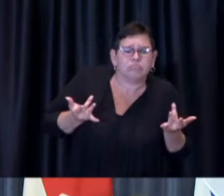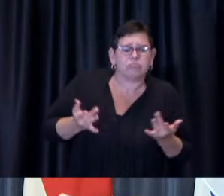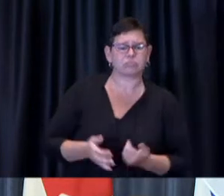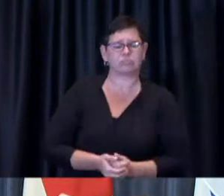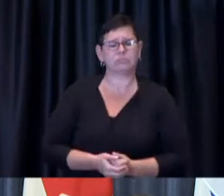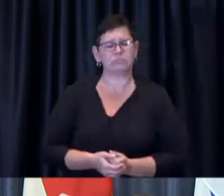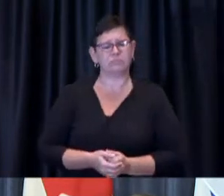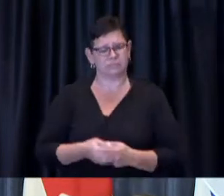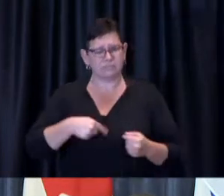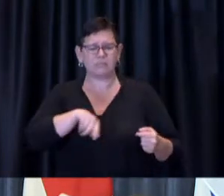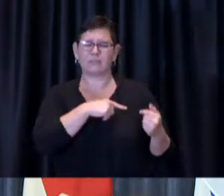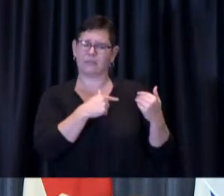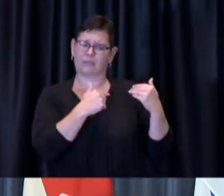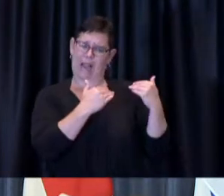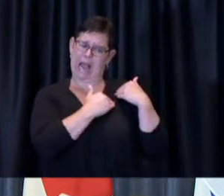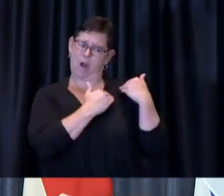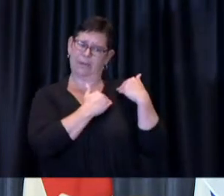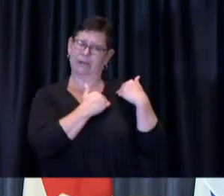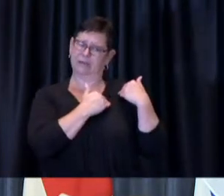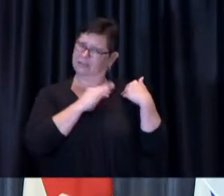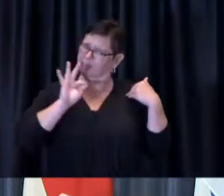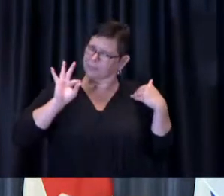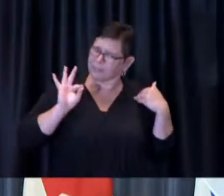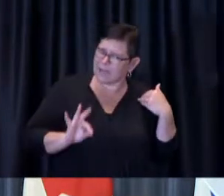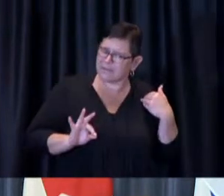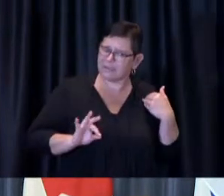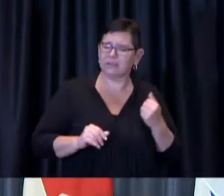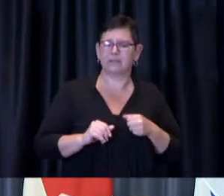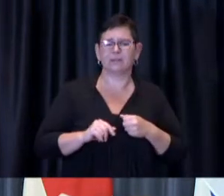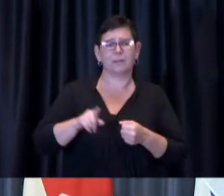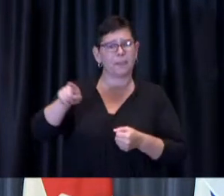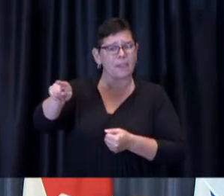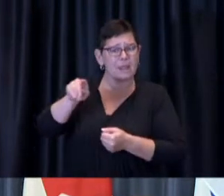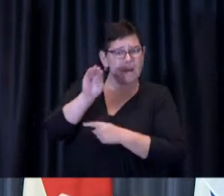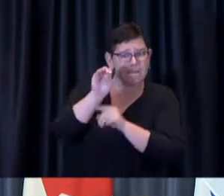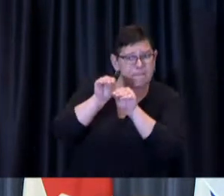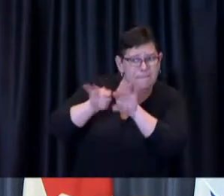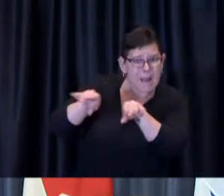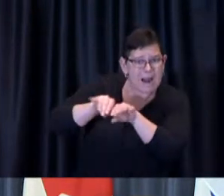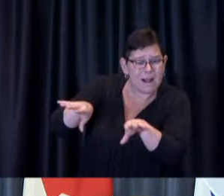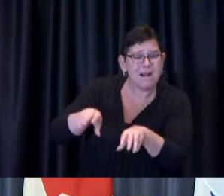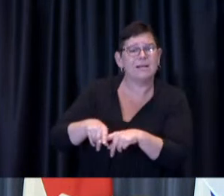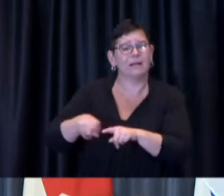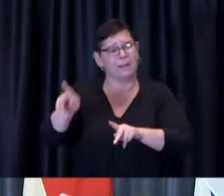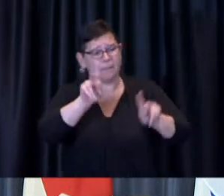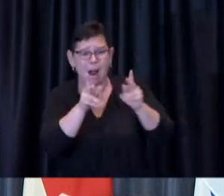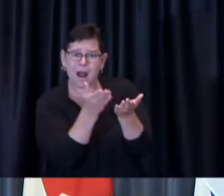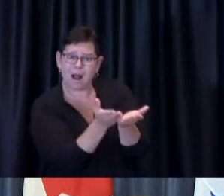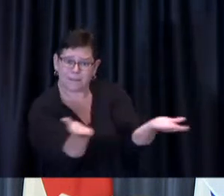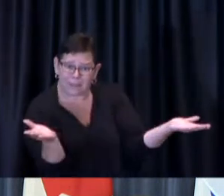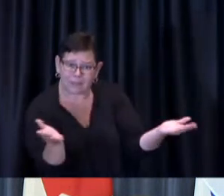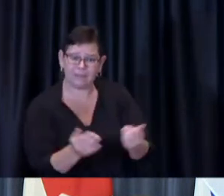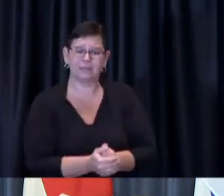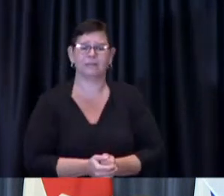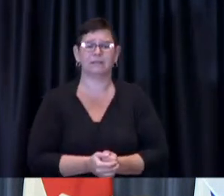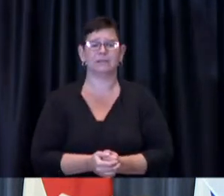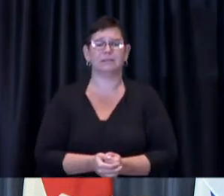as I hope that the members of the media and the members of the public have and we're quite prepared to be here answering questions on pandemic related matters